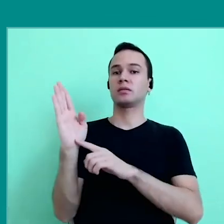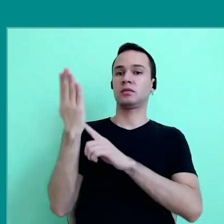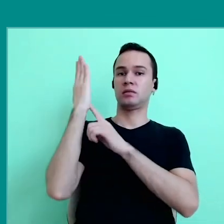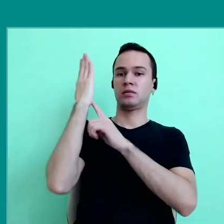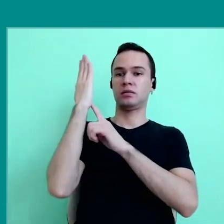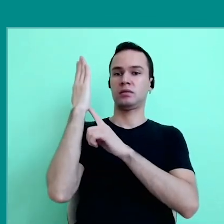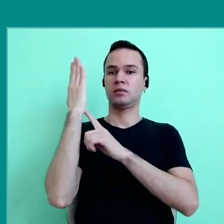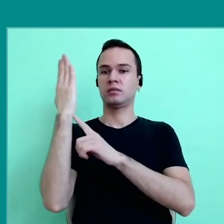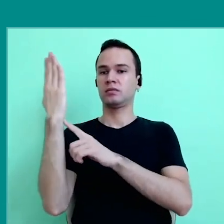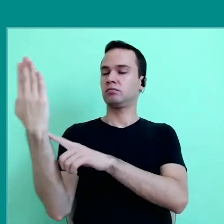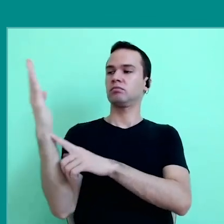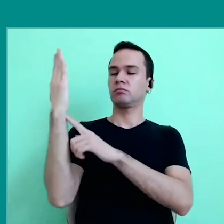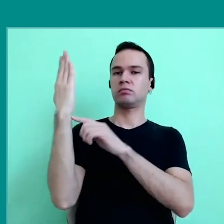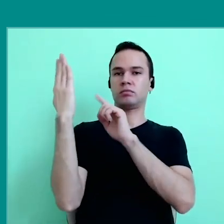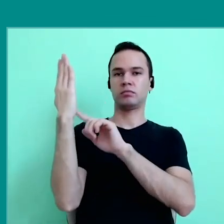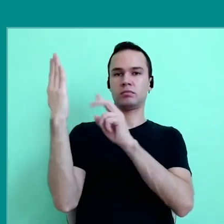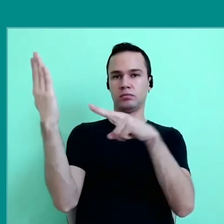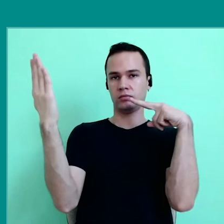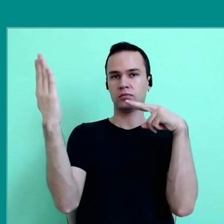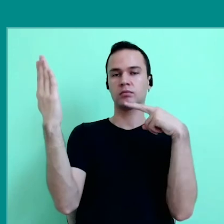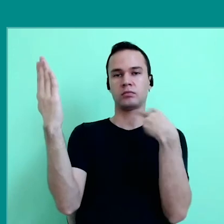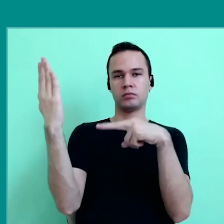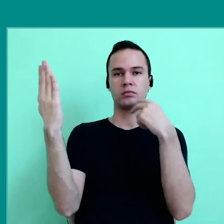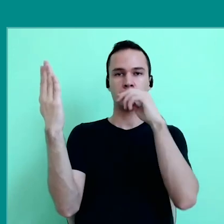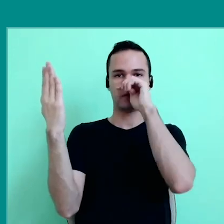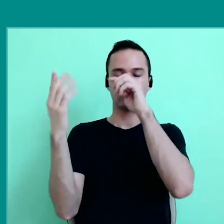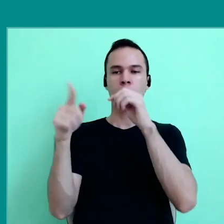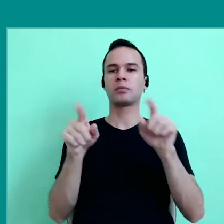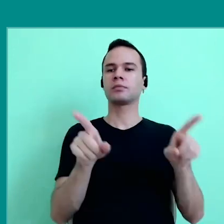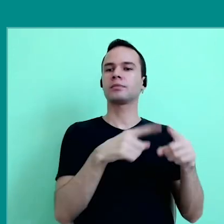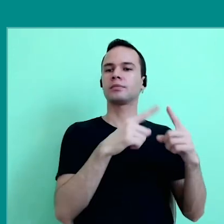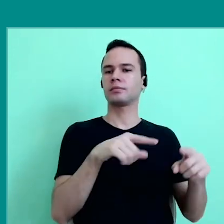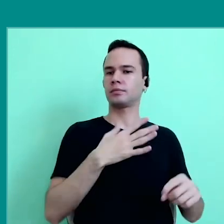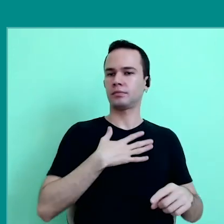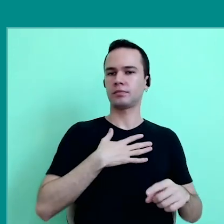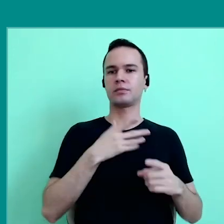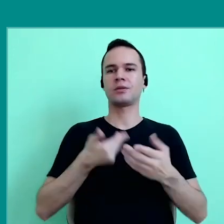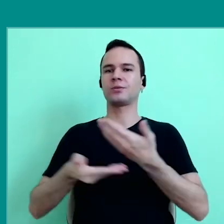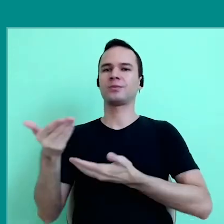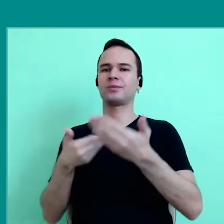There what matters is that mirror, a song for yourself not for share,